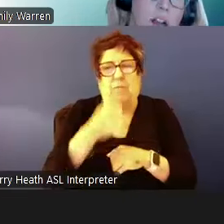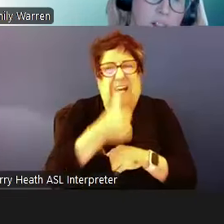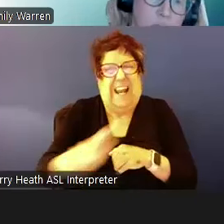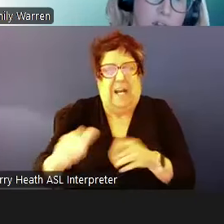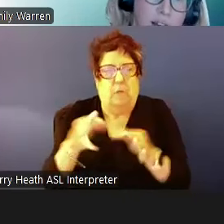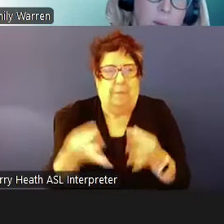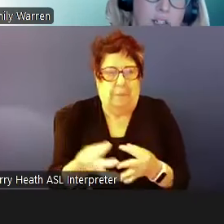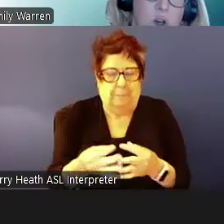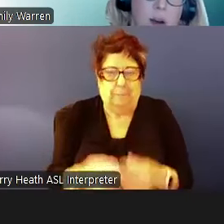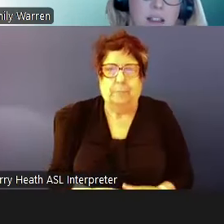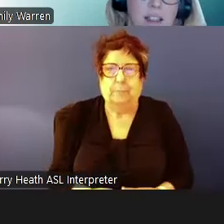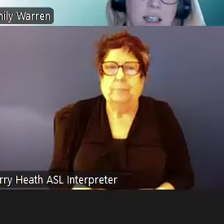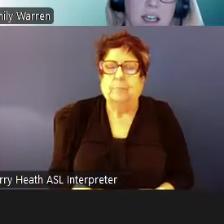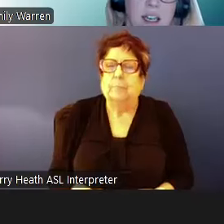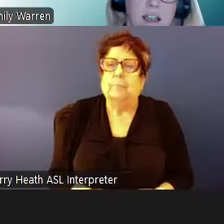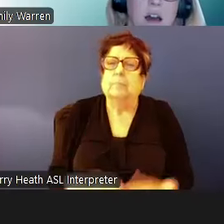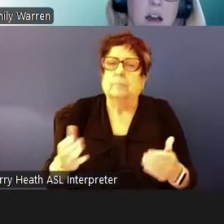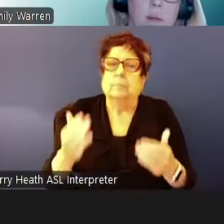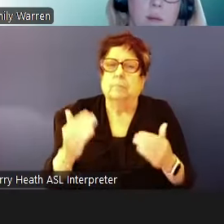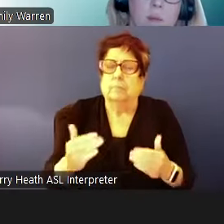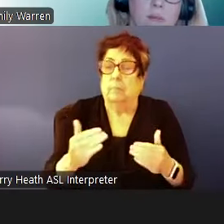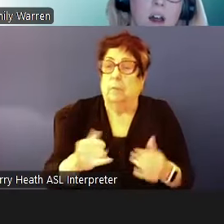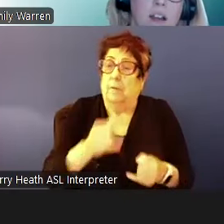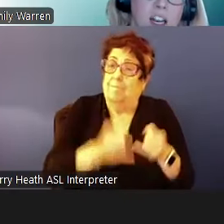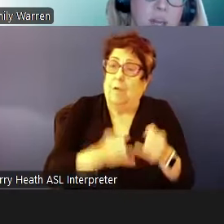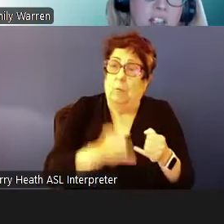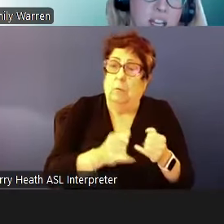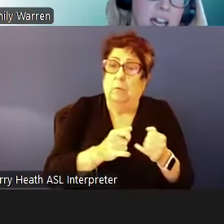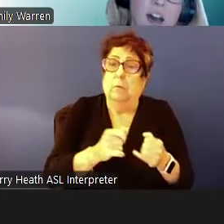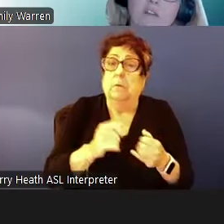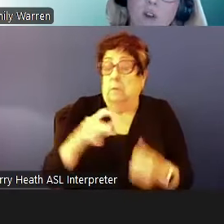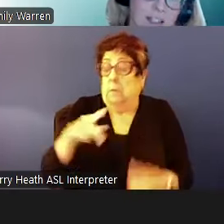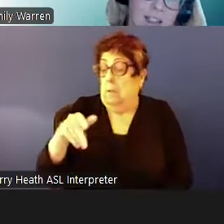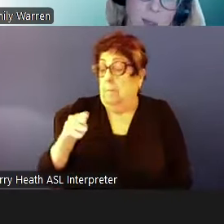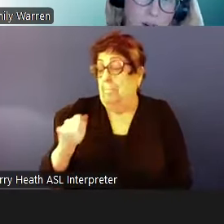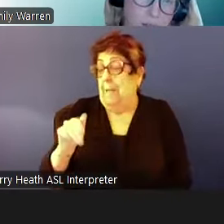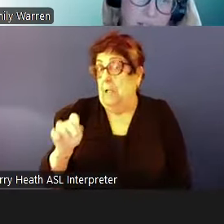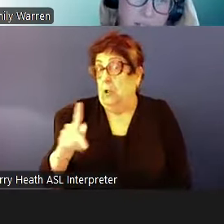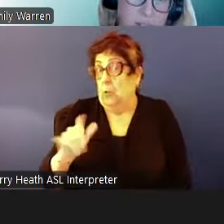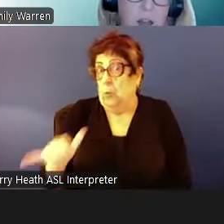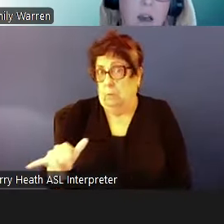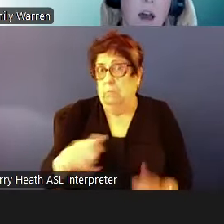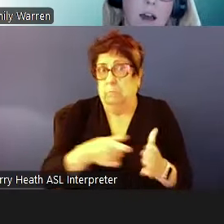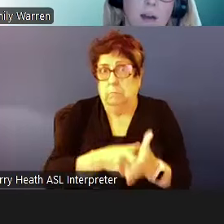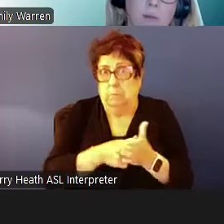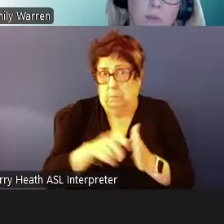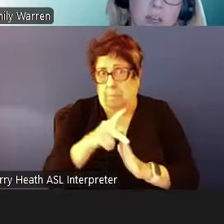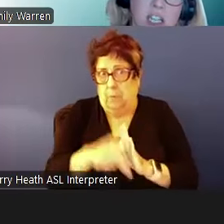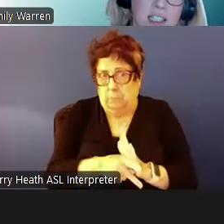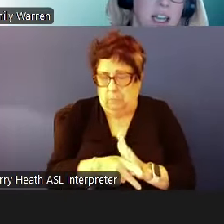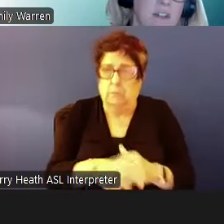Also, the final mandatory policy is a lot of PHAs have residency preferences. They can have